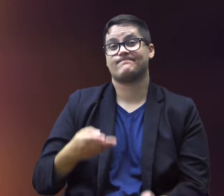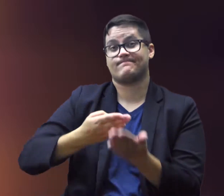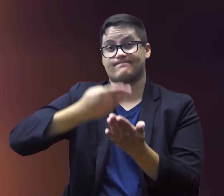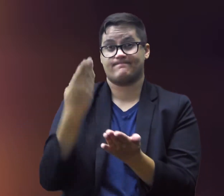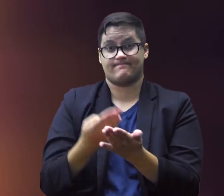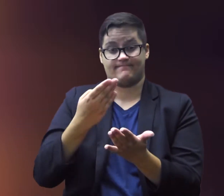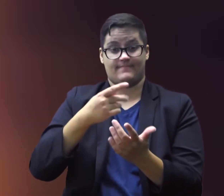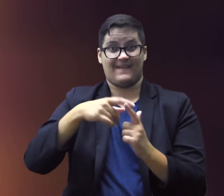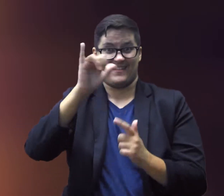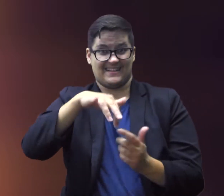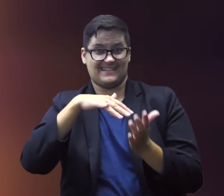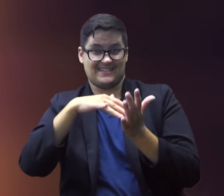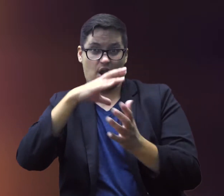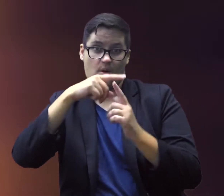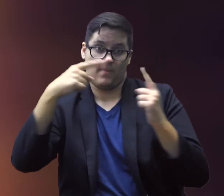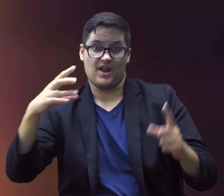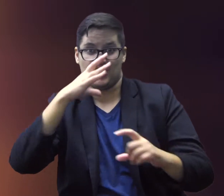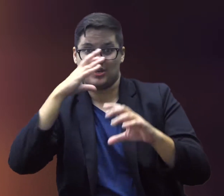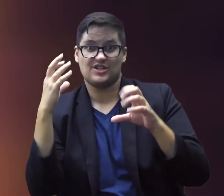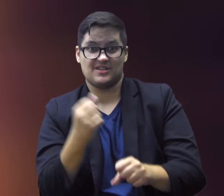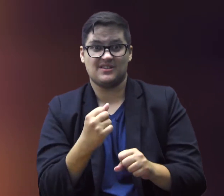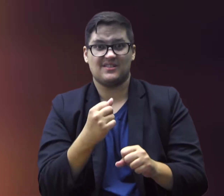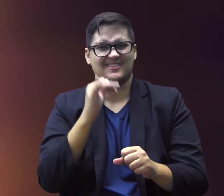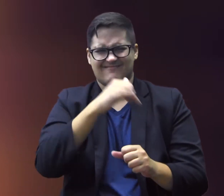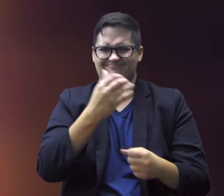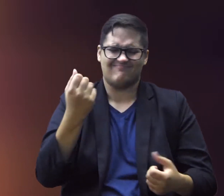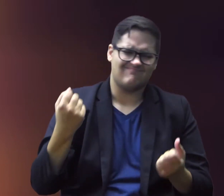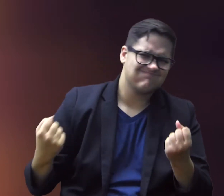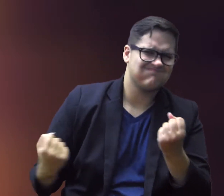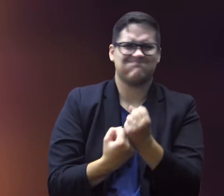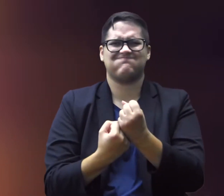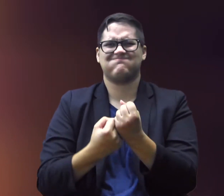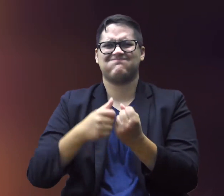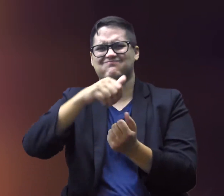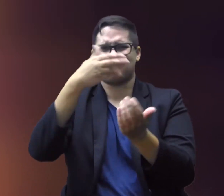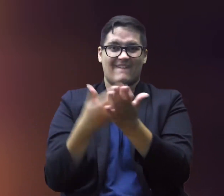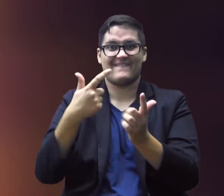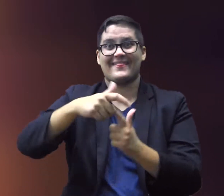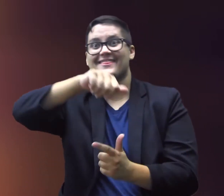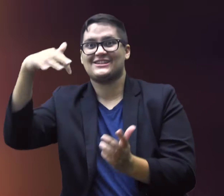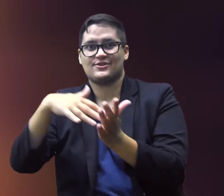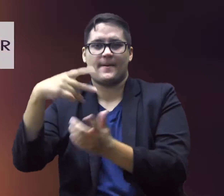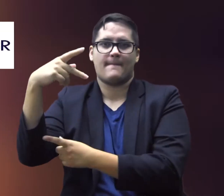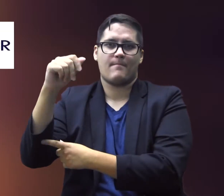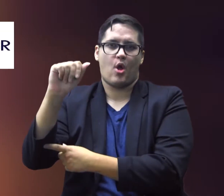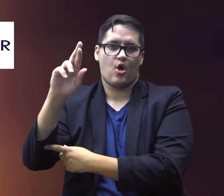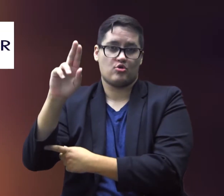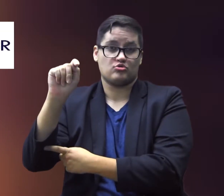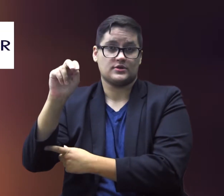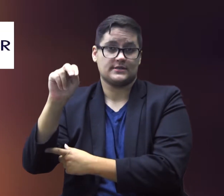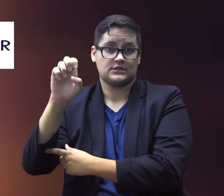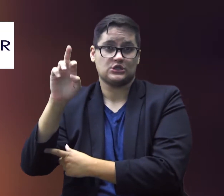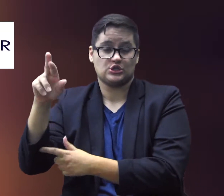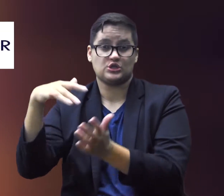The evidence from Opposites Attract adds to the evidence from the PARTNER study